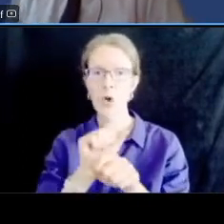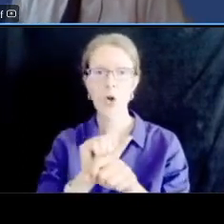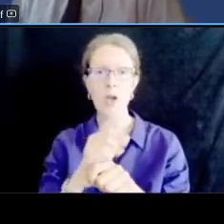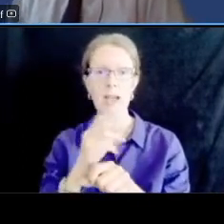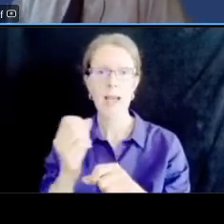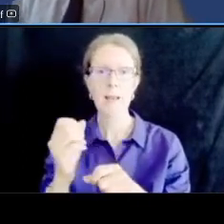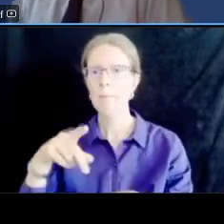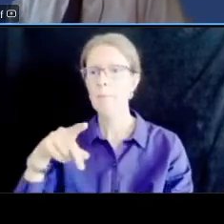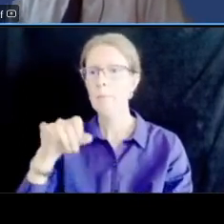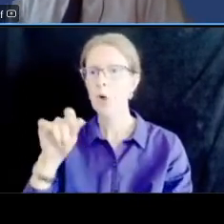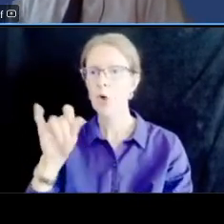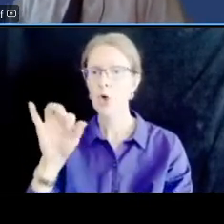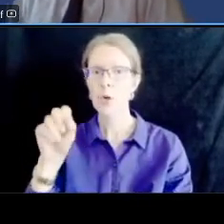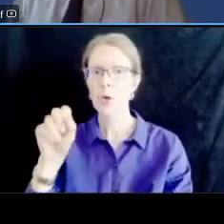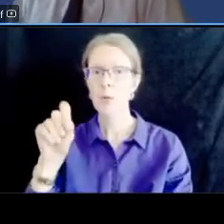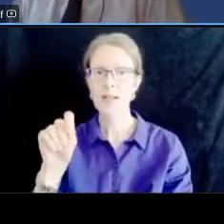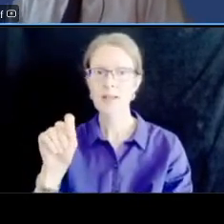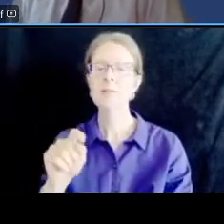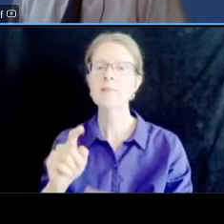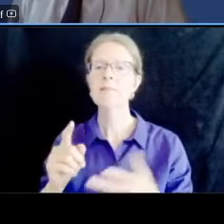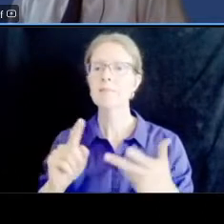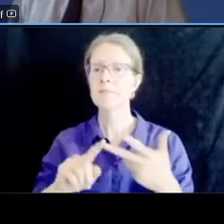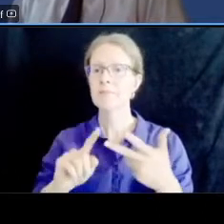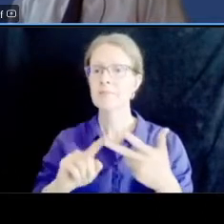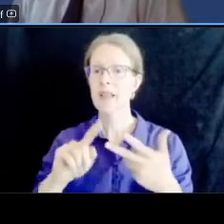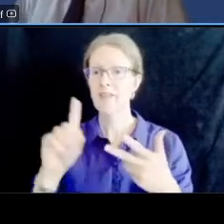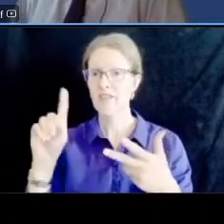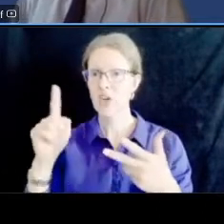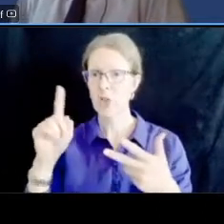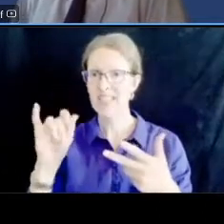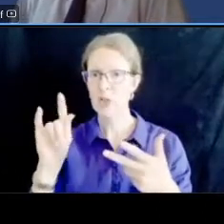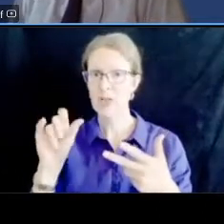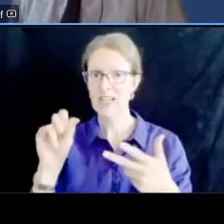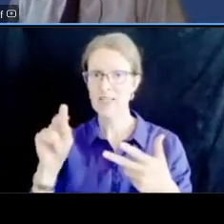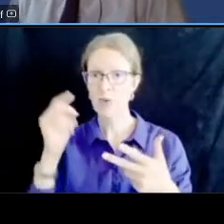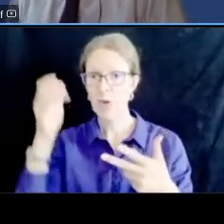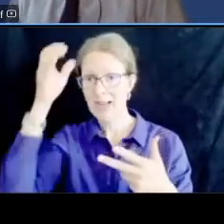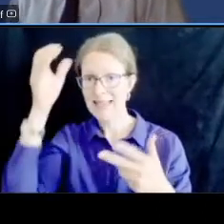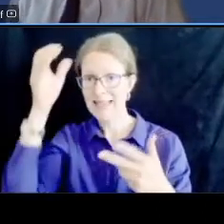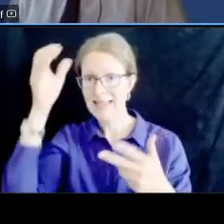concept plans and meeting with our citizen advisory committee and interagency groups